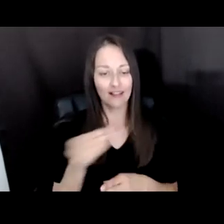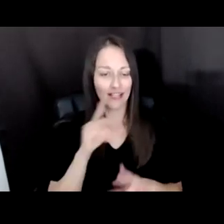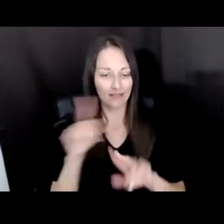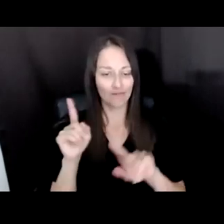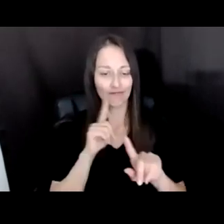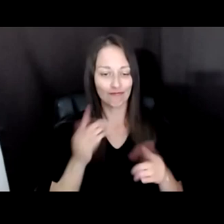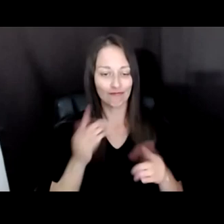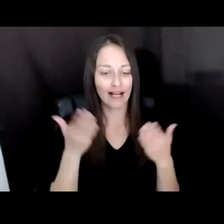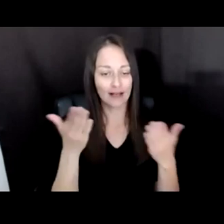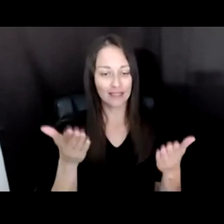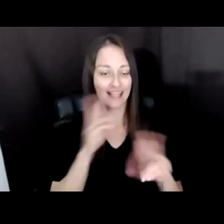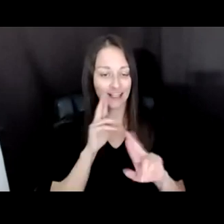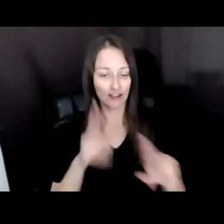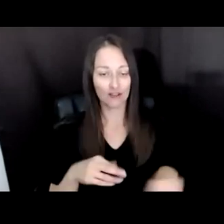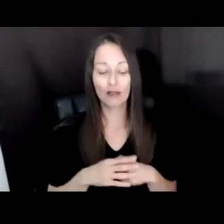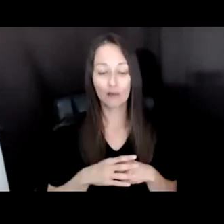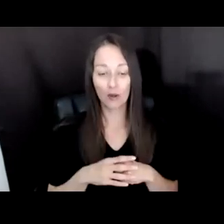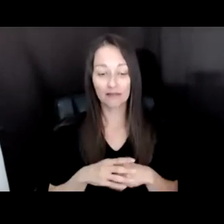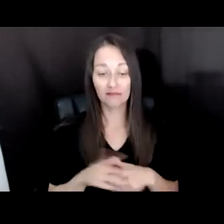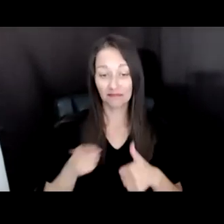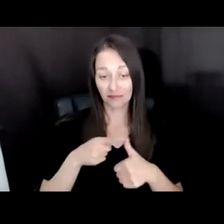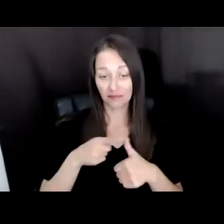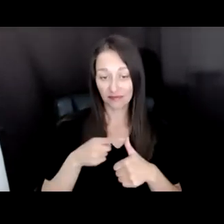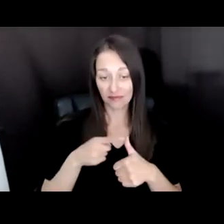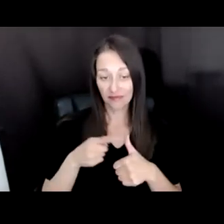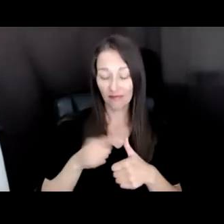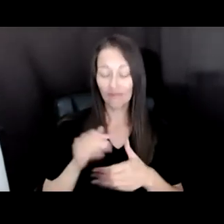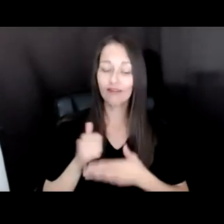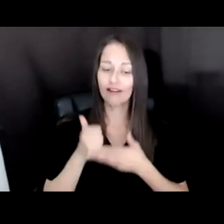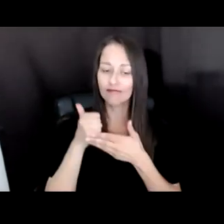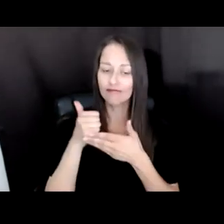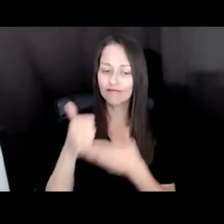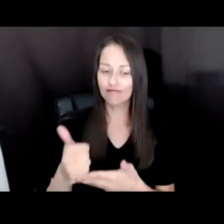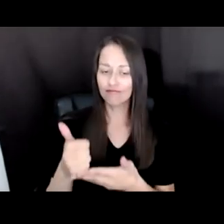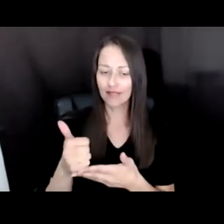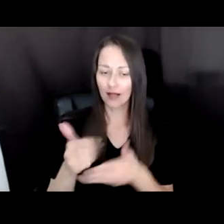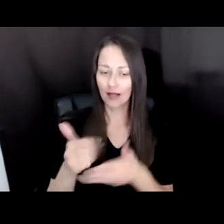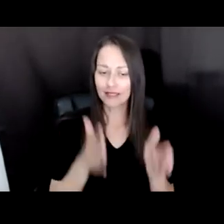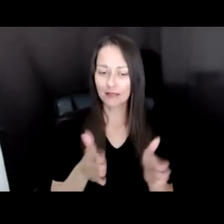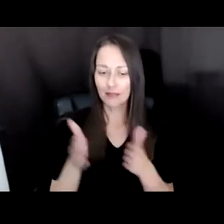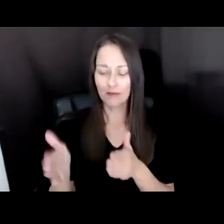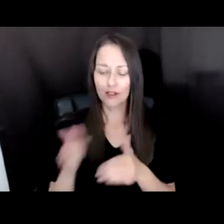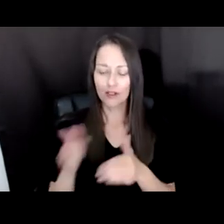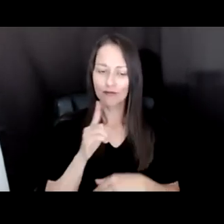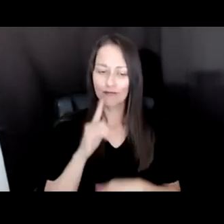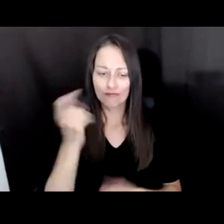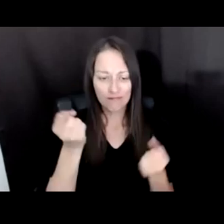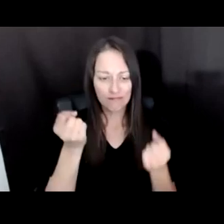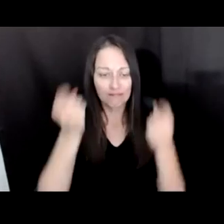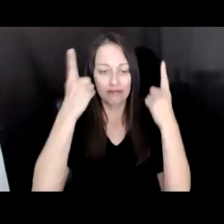FOREMOST, IT HELPS PEOPLE MORE FULLY UNDERSTAND HOW ARTISTS ARE INCORPORATING DIGITAL TECHNOLOGIES